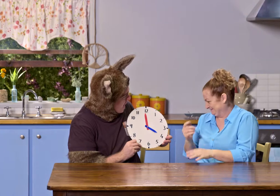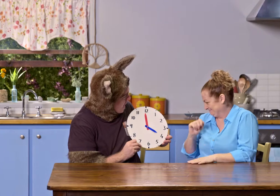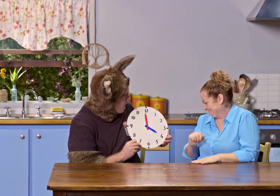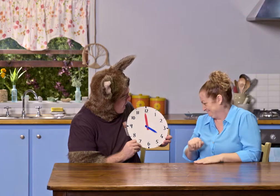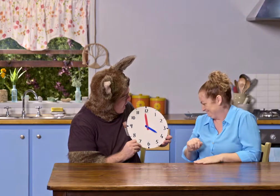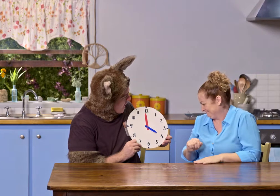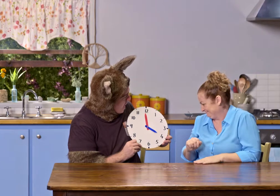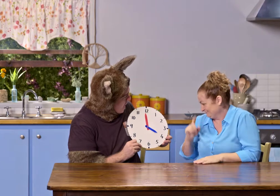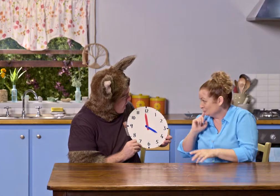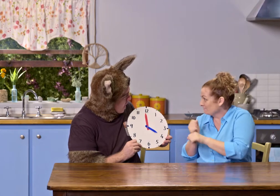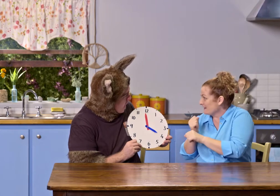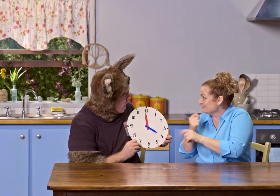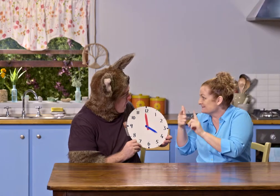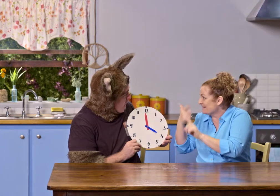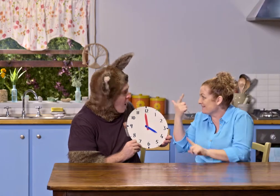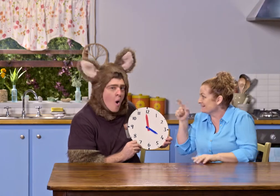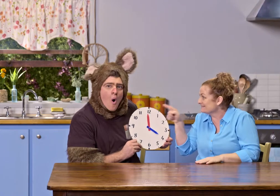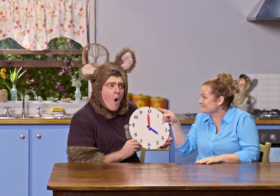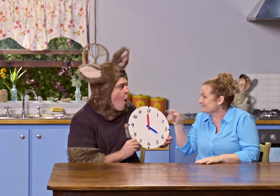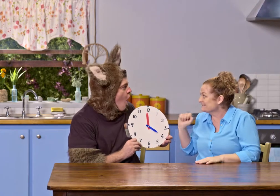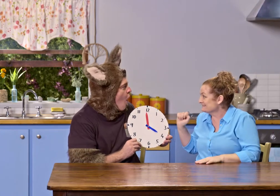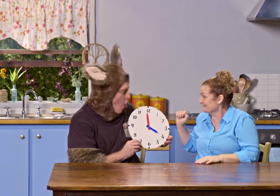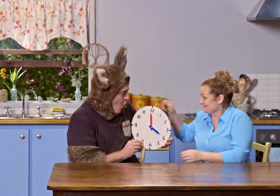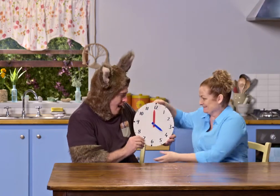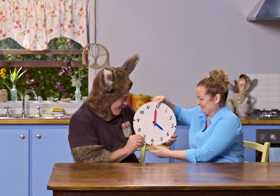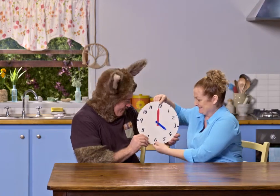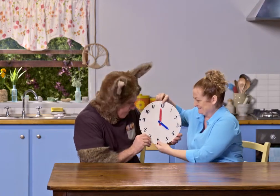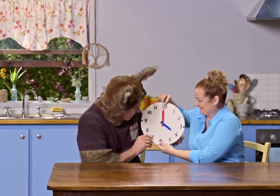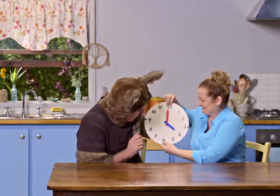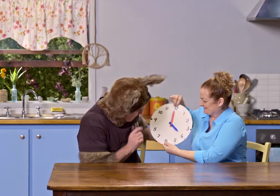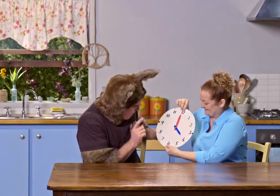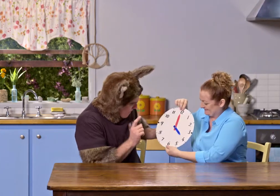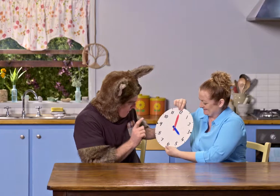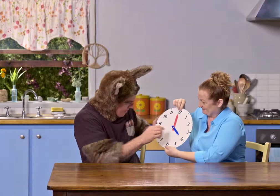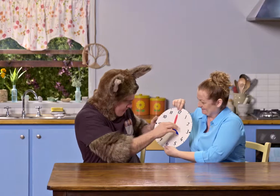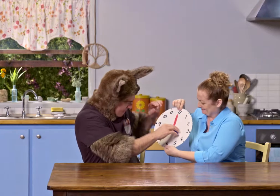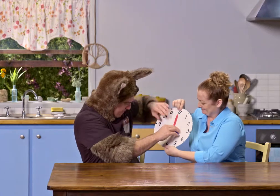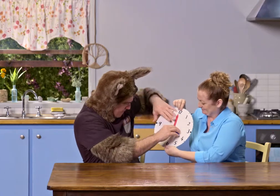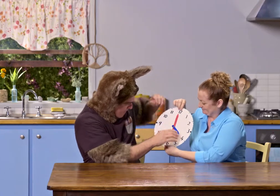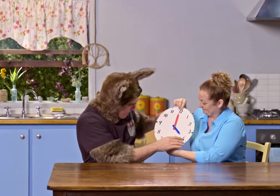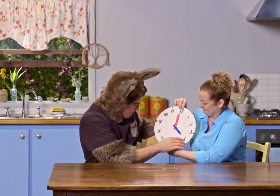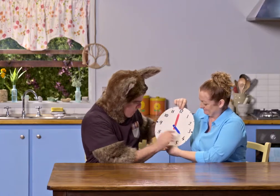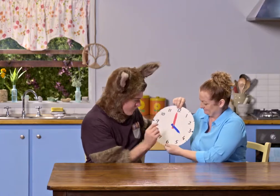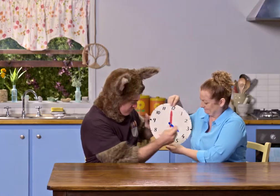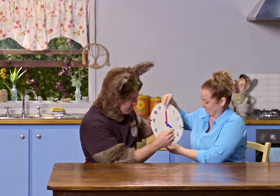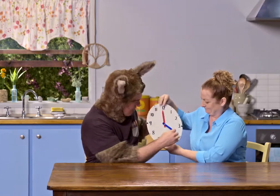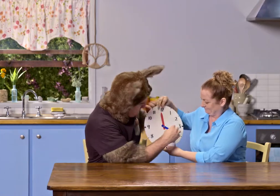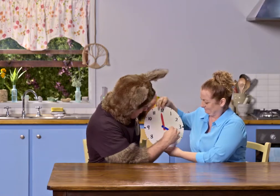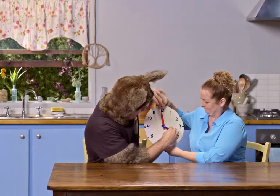Now...can you make it 7 o'clock? Ooh, OK. Now... Hmm.